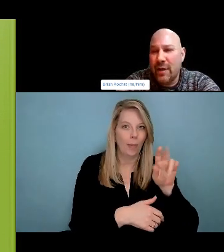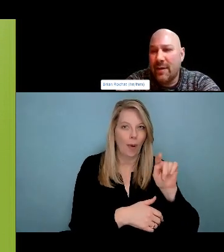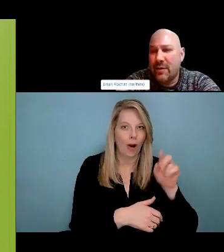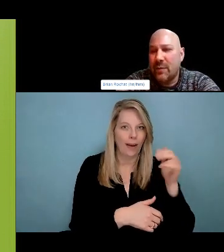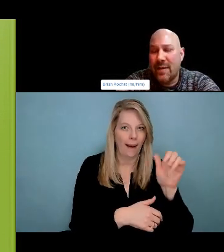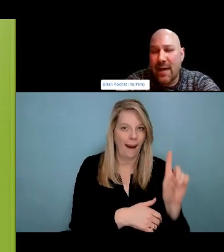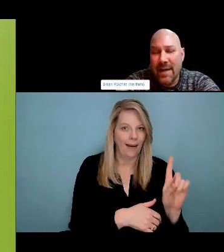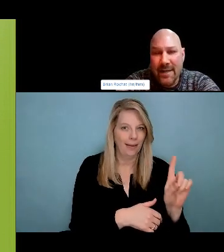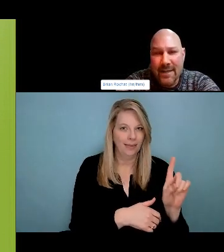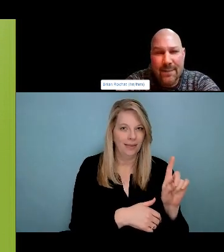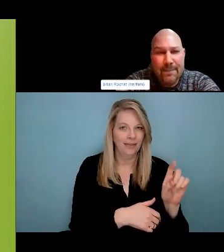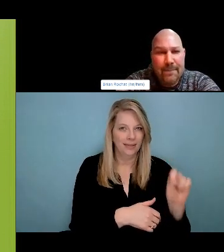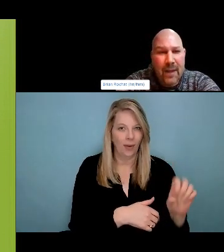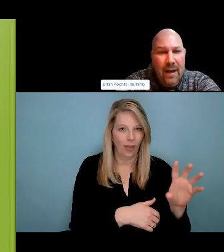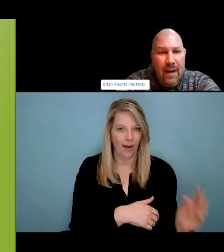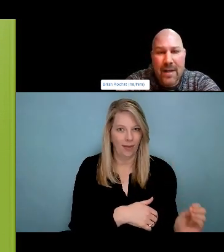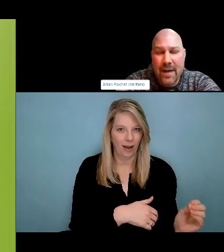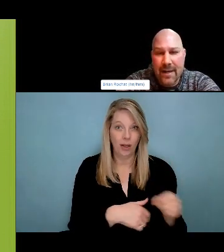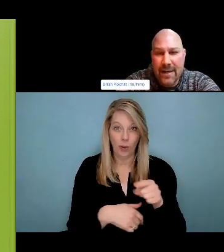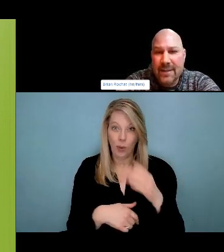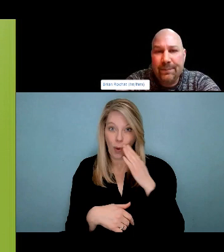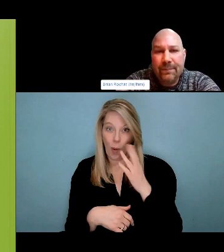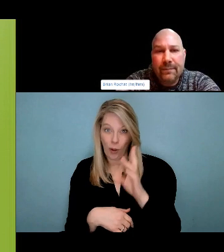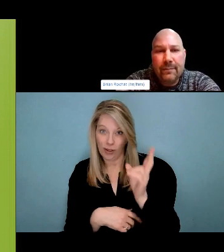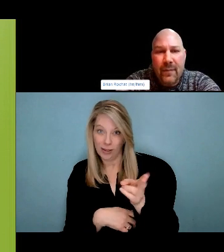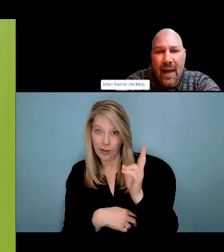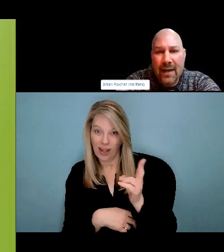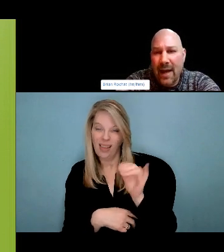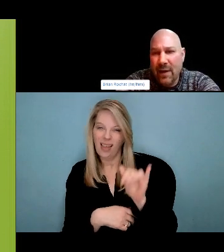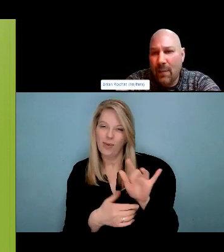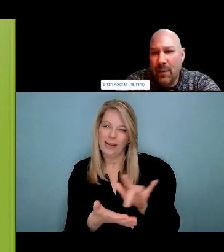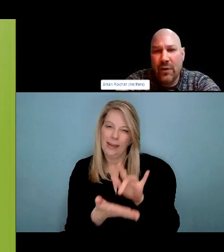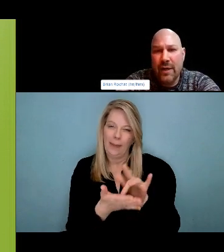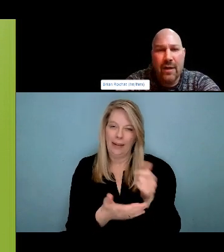she stepped in and we adopted each other. And ceremonies. So these are some of the folks